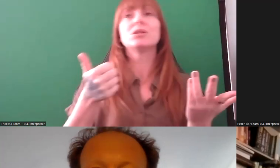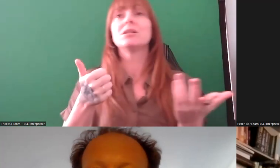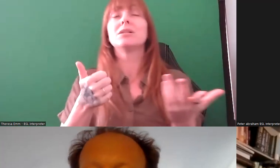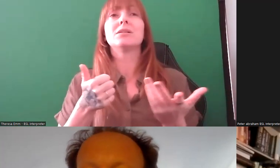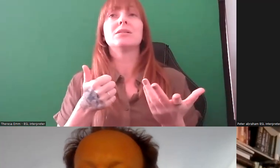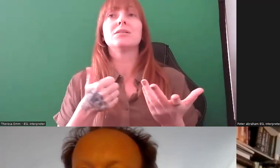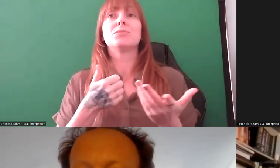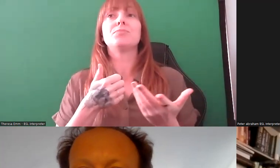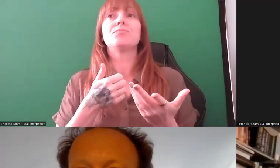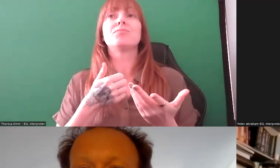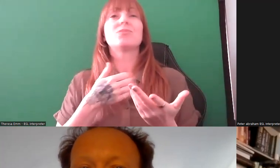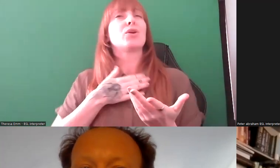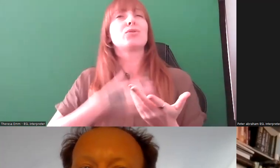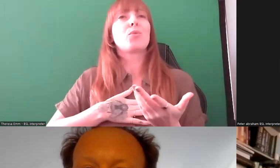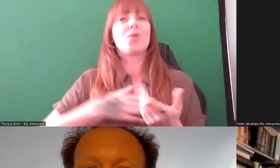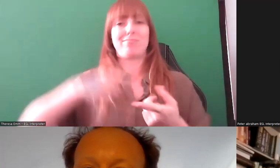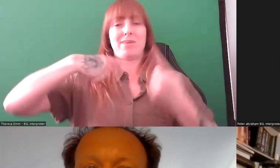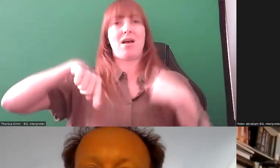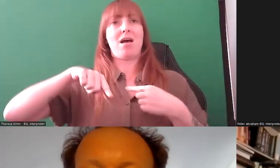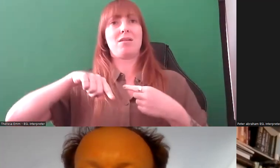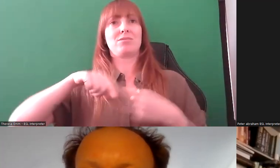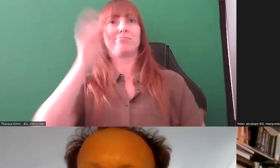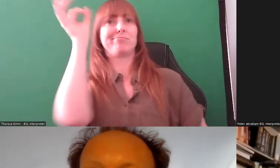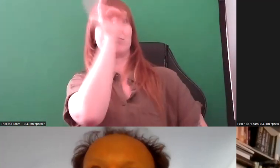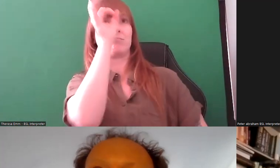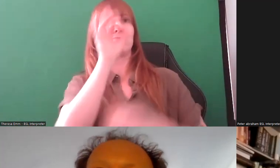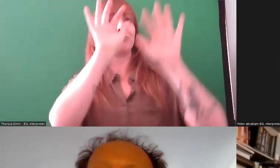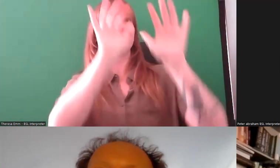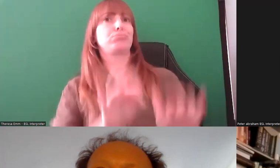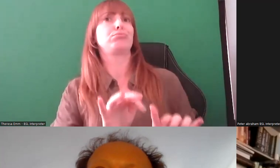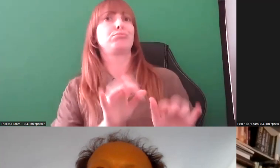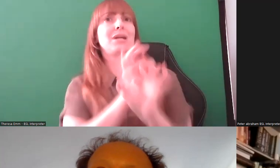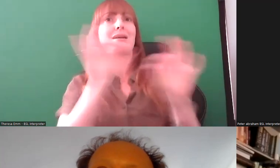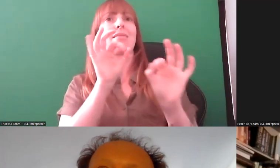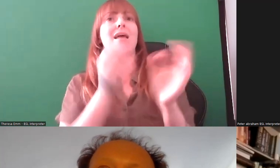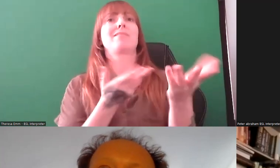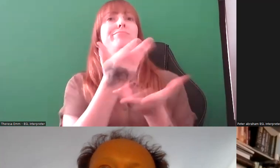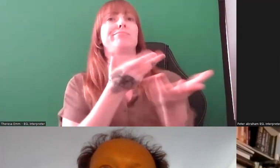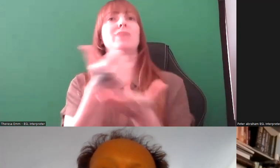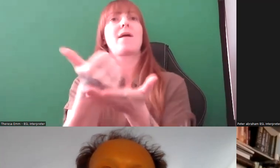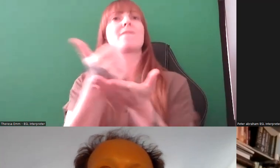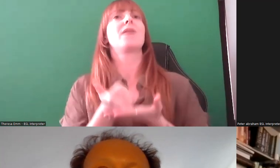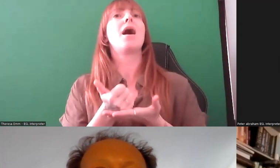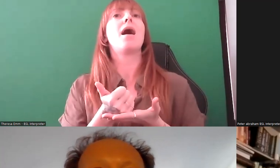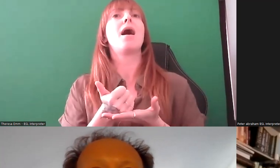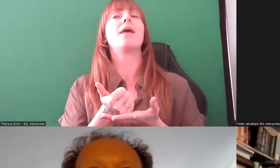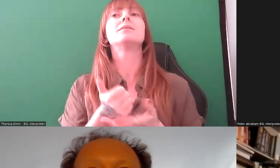from a curatorial perspective without any consultation or any guidance. I think the